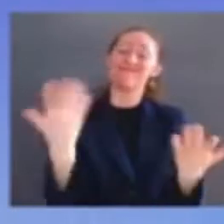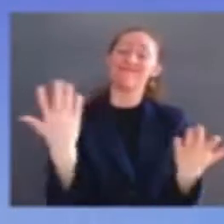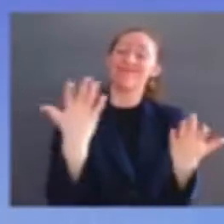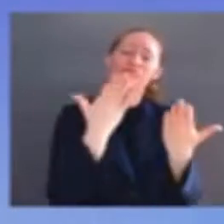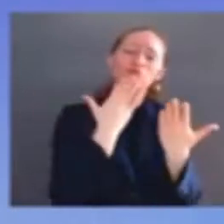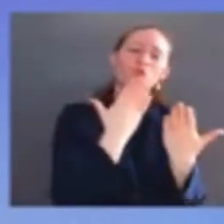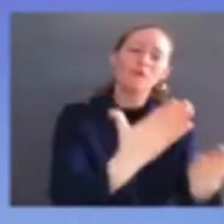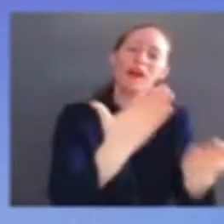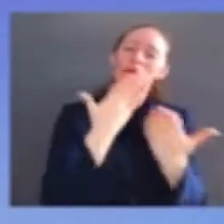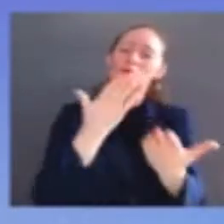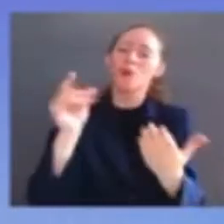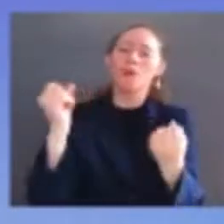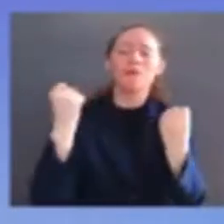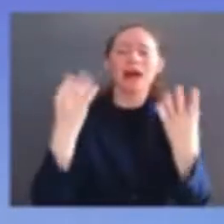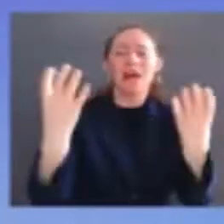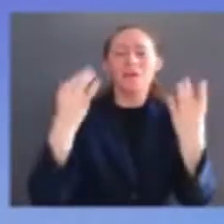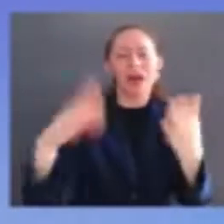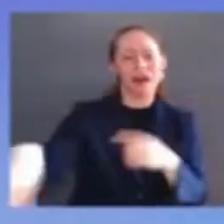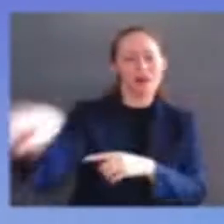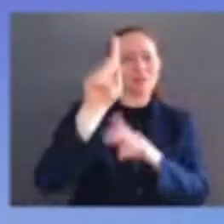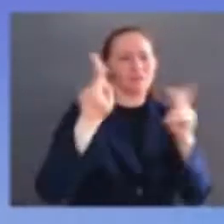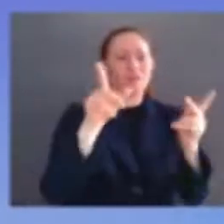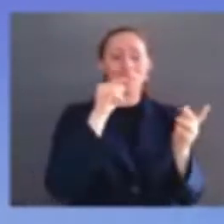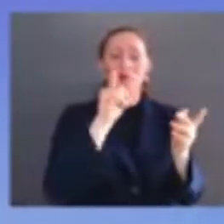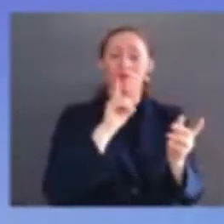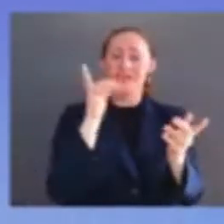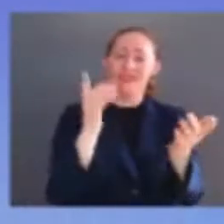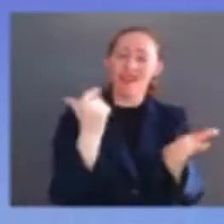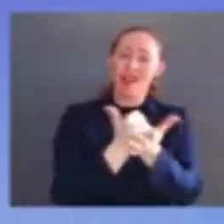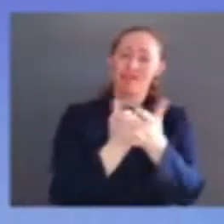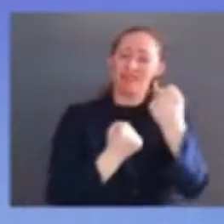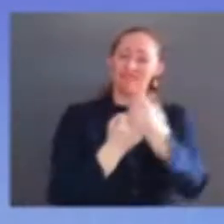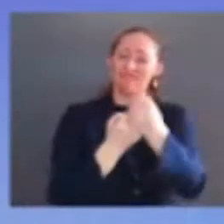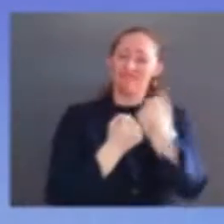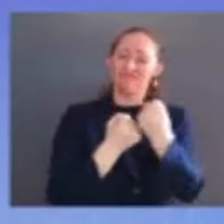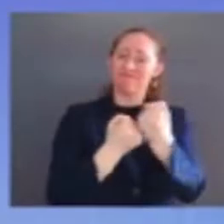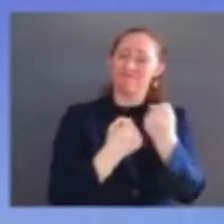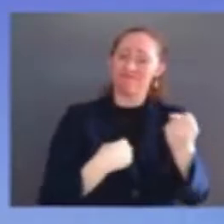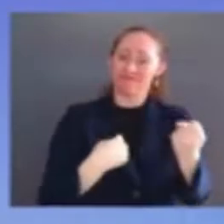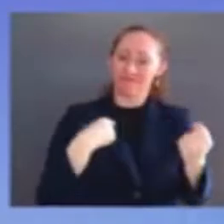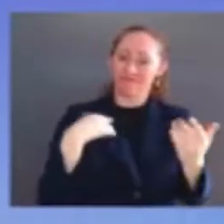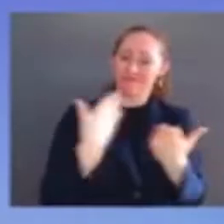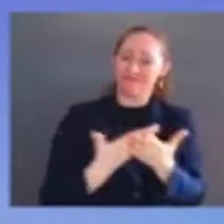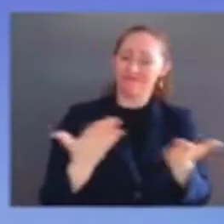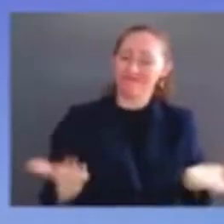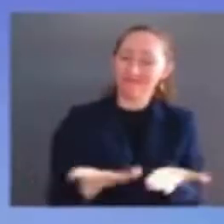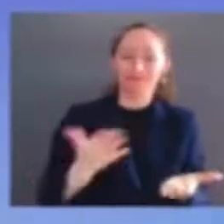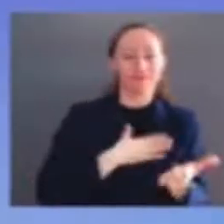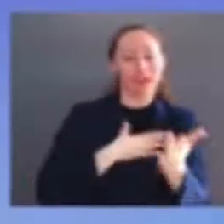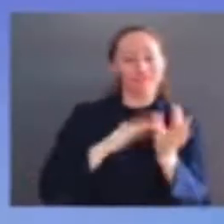first of course there is my family mom and dad thank you not only for traveling